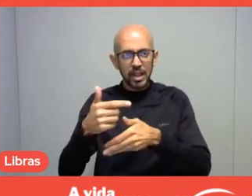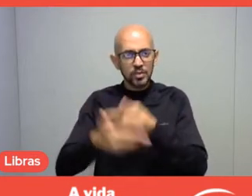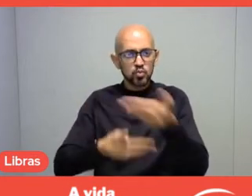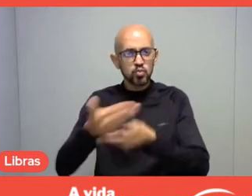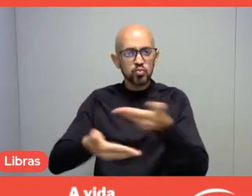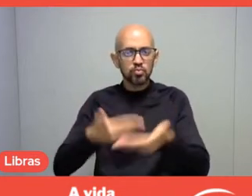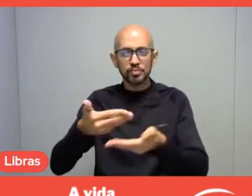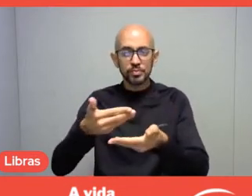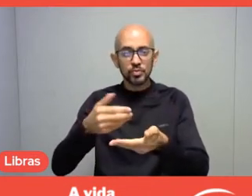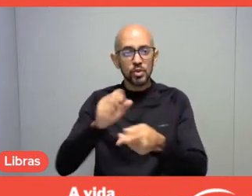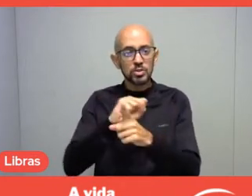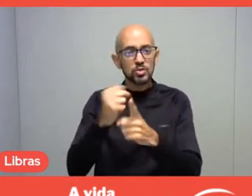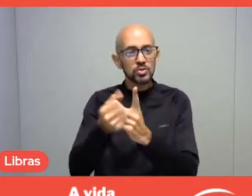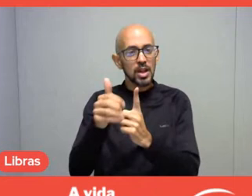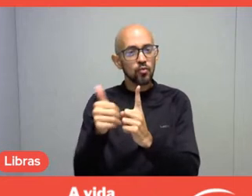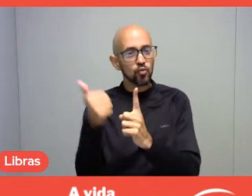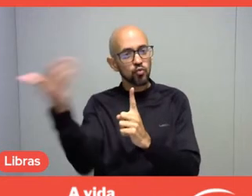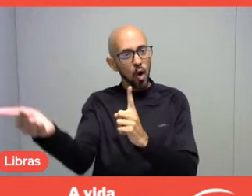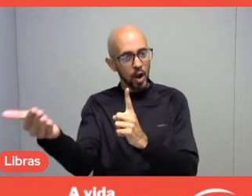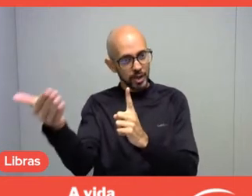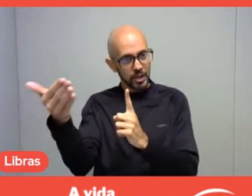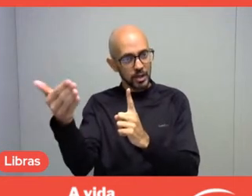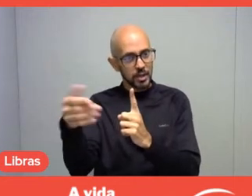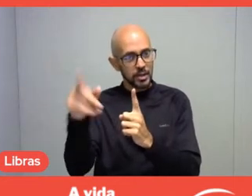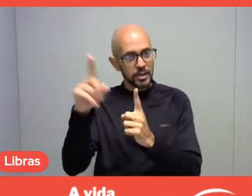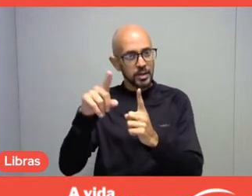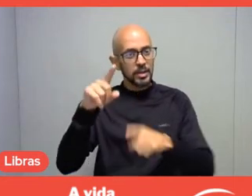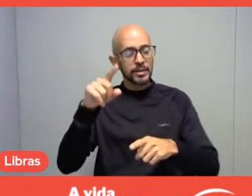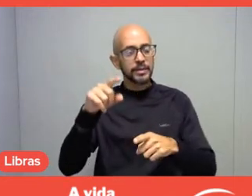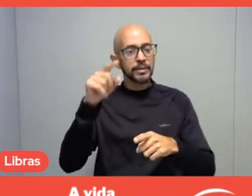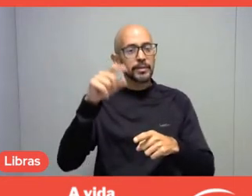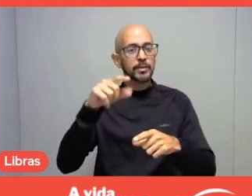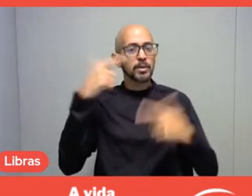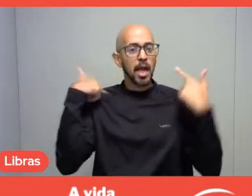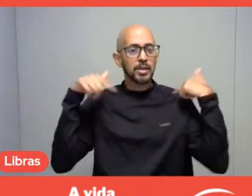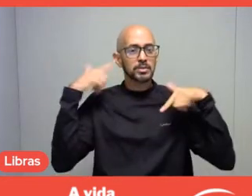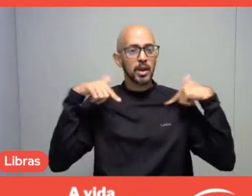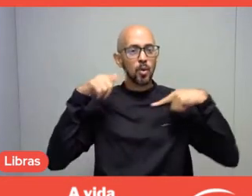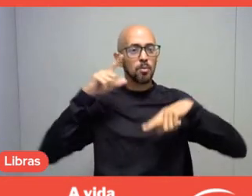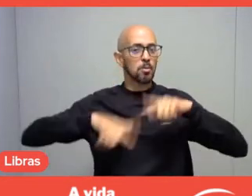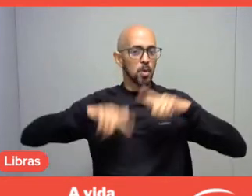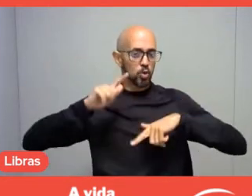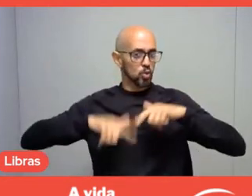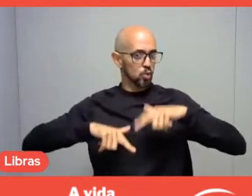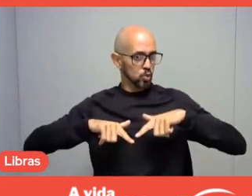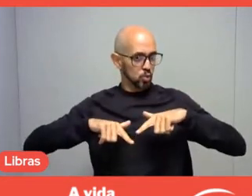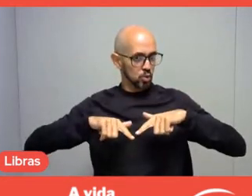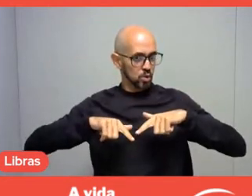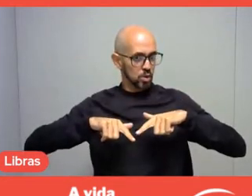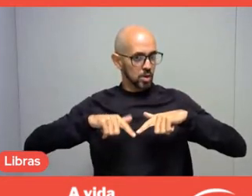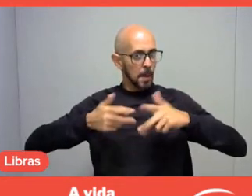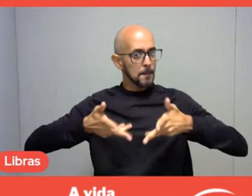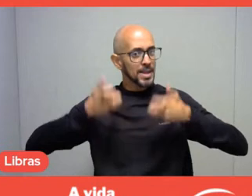and reducing leisure to a product, to a commodity. And notice how important it is for leisure professionals, like Sesc's,